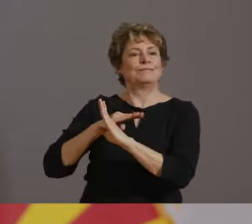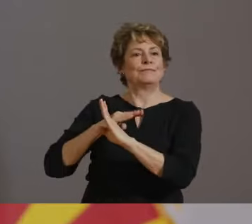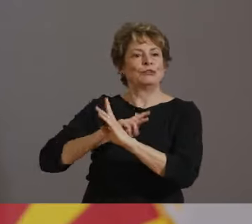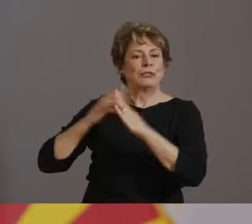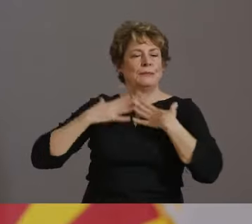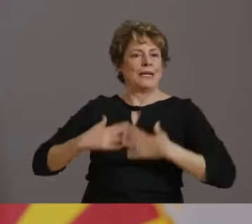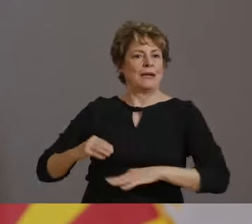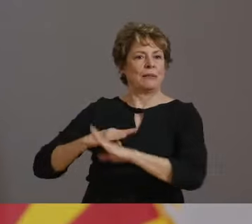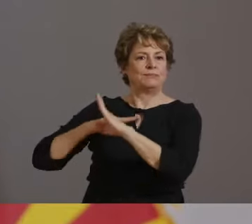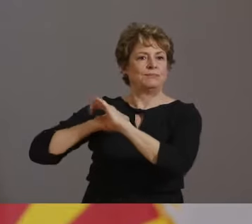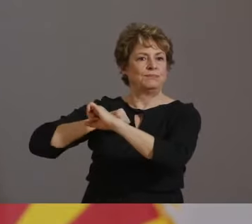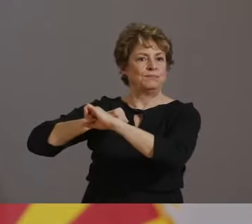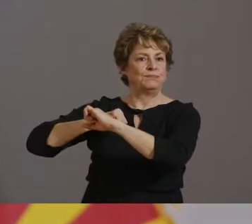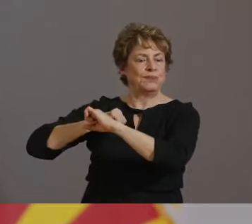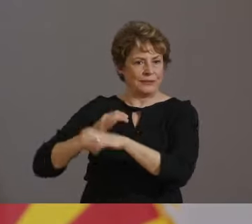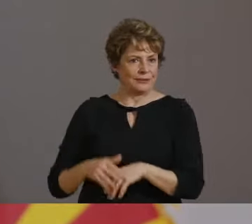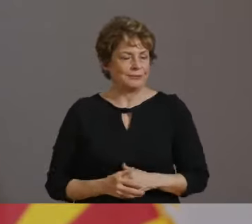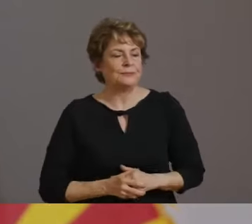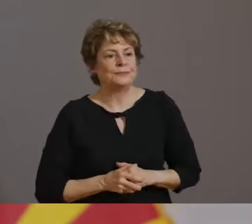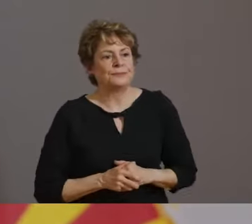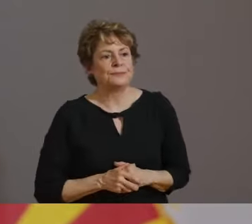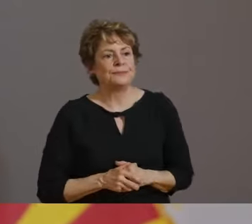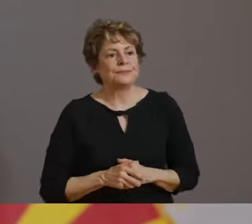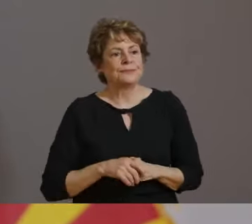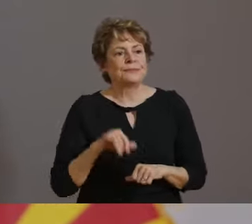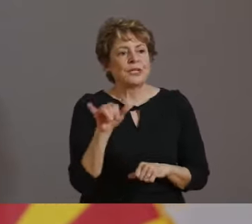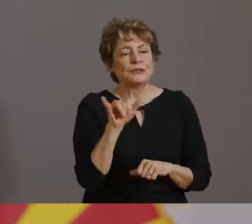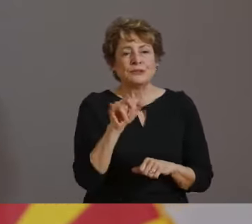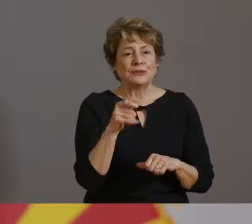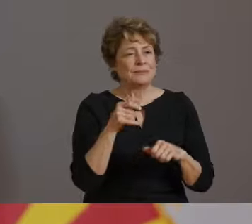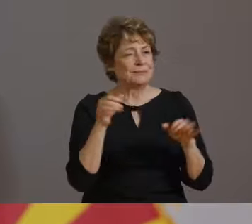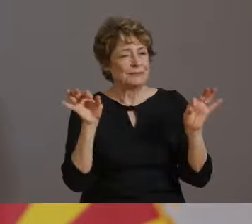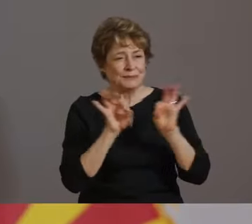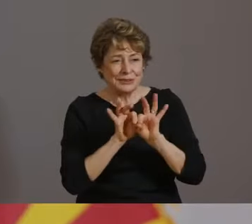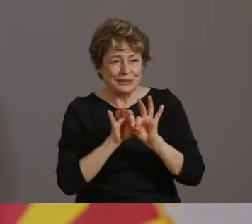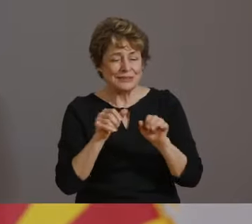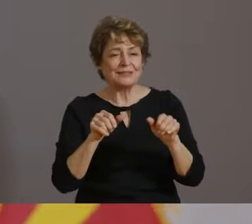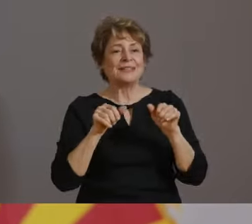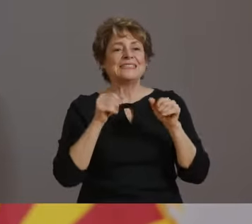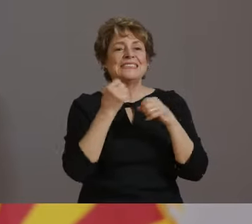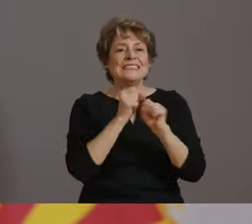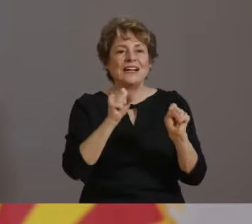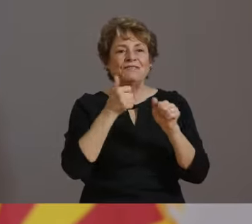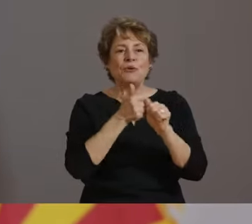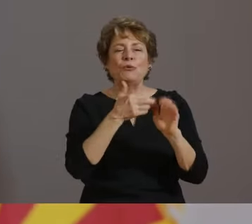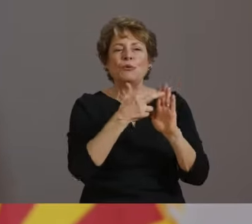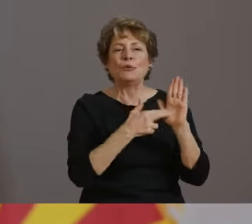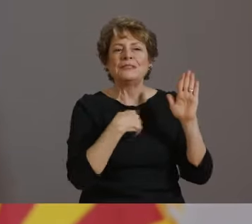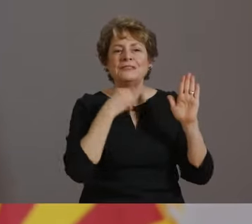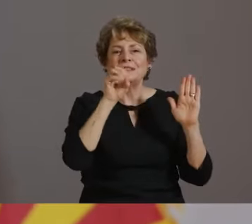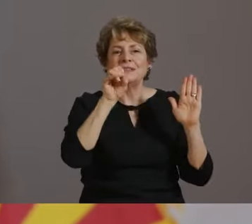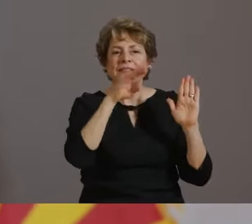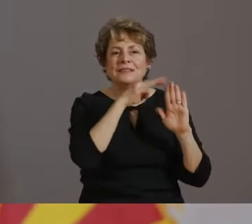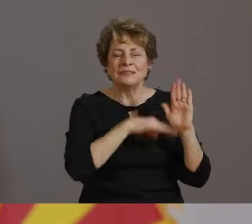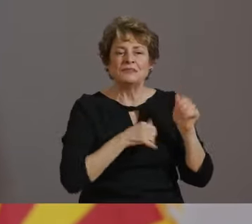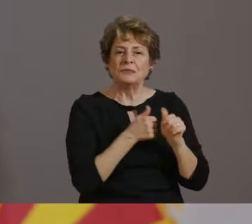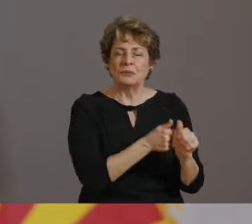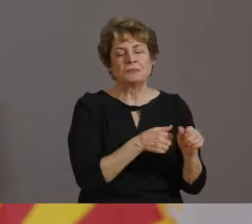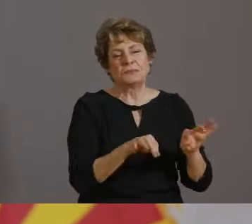THE SPREAD OF BOTH COVID AND INFLUENZA. AND IF YOU BELIEVE THAT A BUSINESS IS NOT FOLLOWING THE PUBLIC HEALTH REQUIREMENTS WHICH